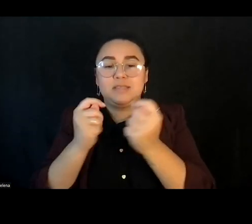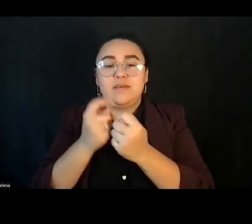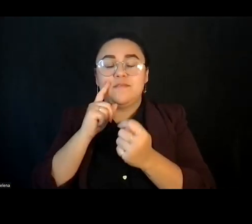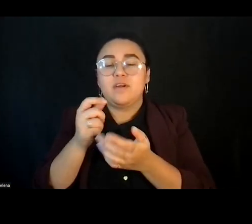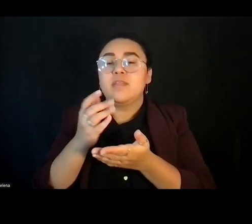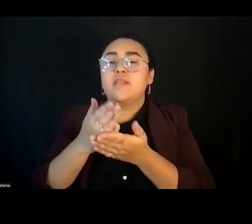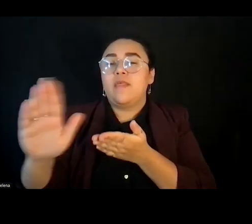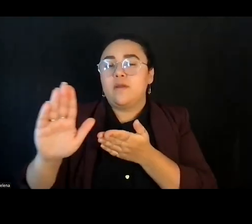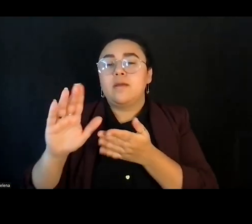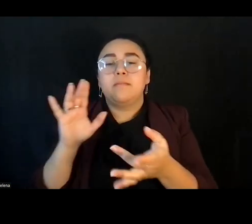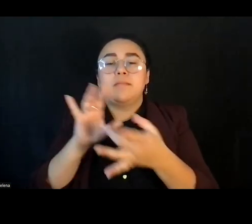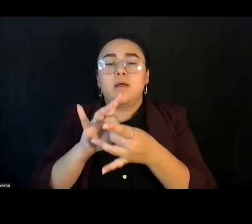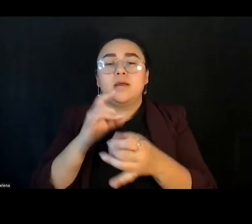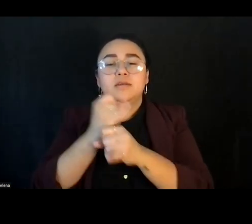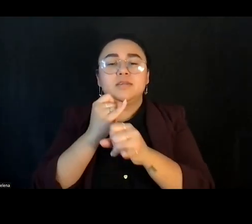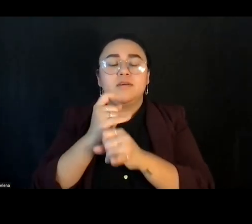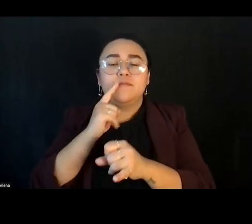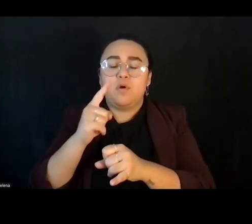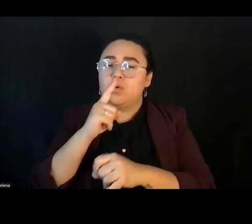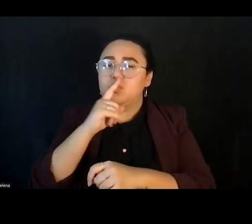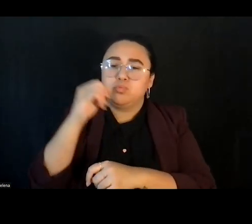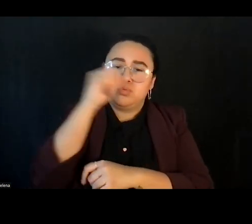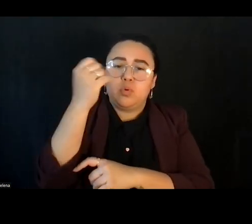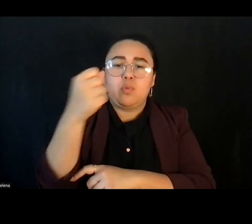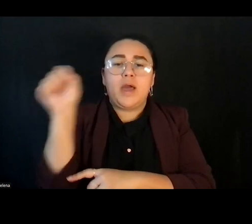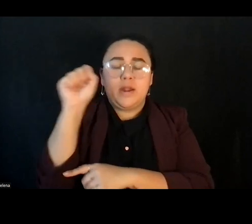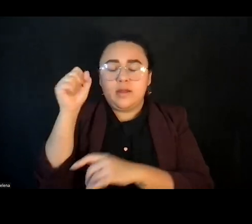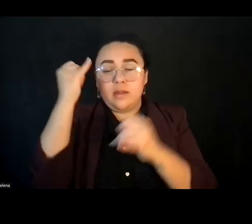the Radical Imagination for Racial Justice Project.